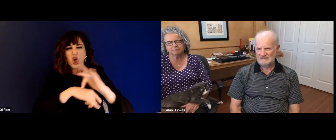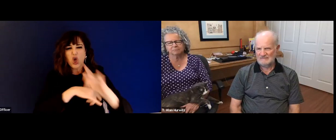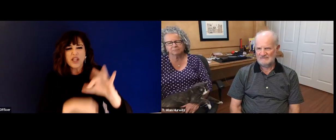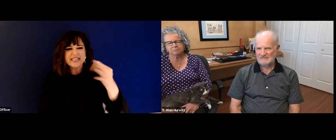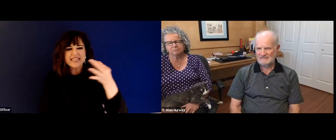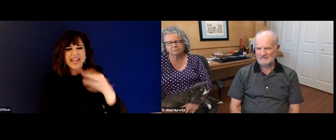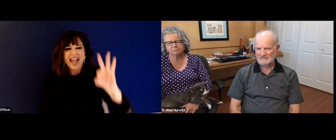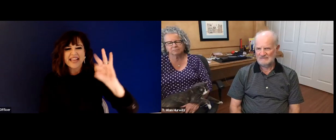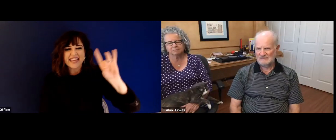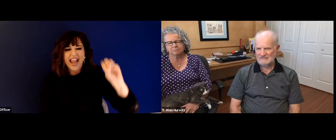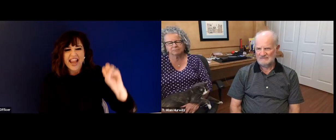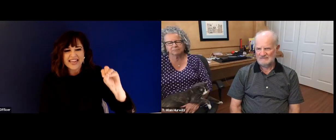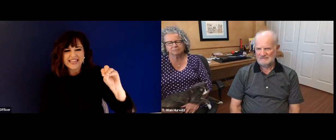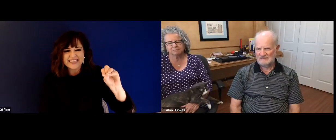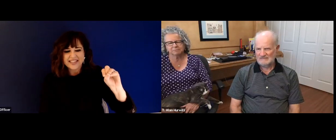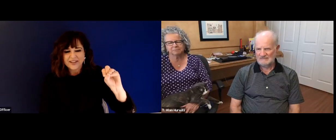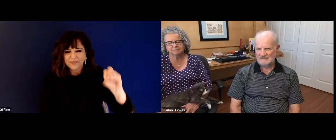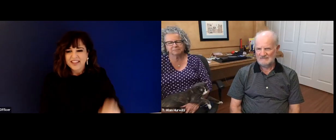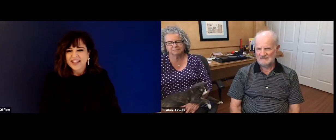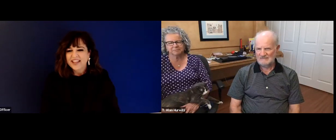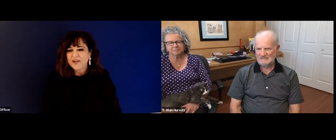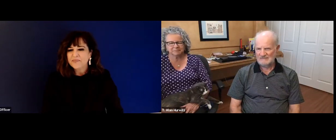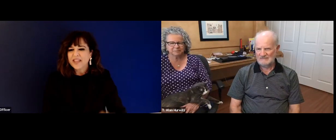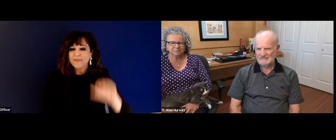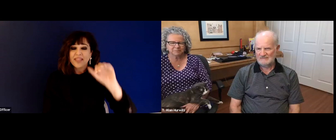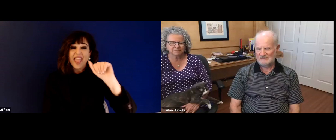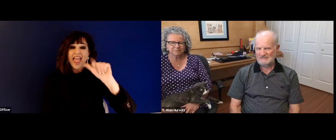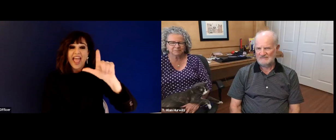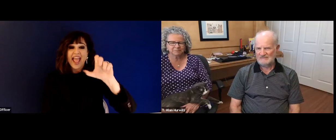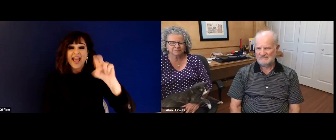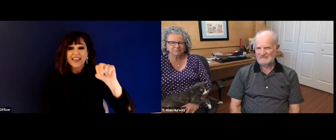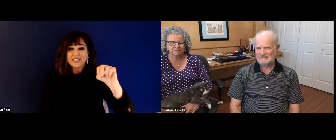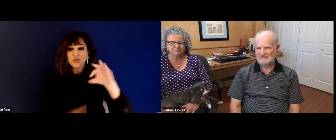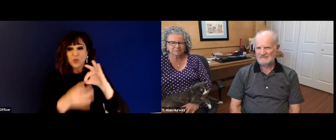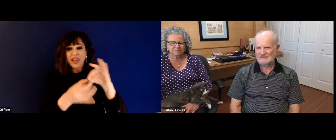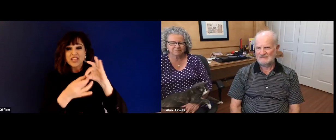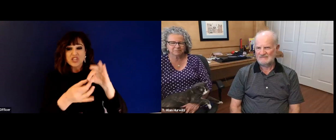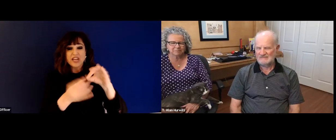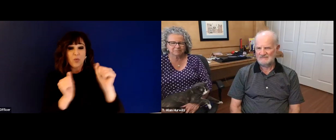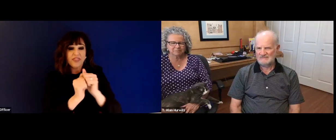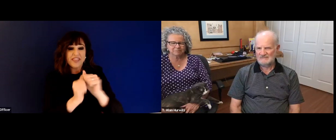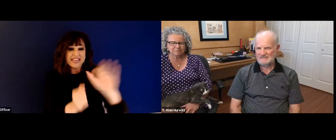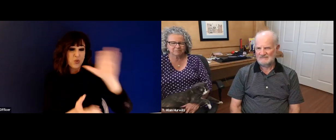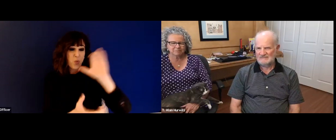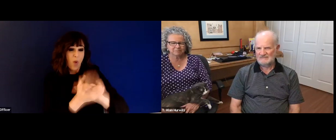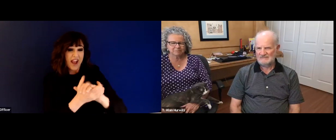University and the superintendent of the national I'm sorry, the president of the National Association of the Deaf